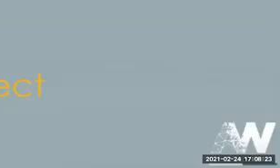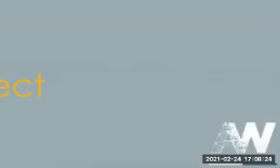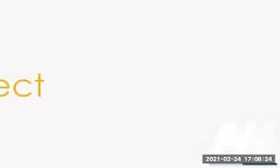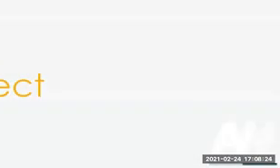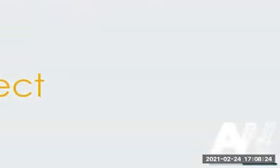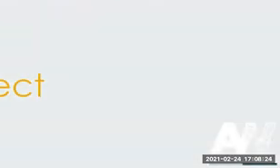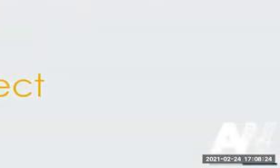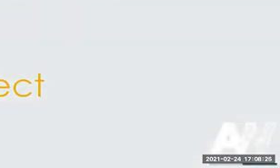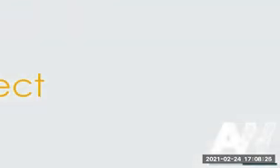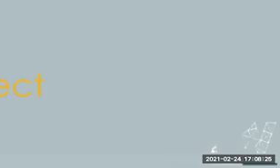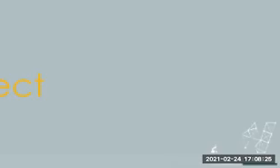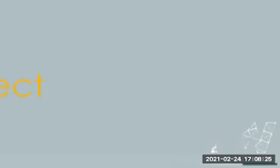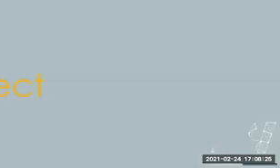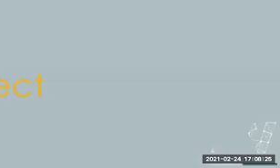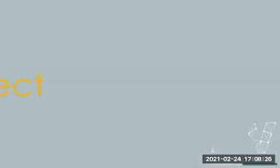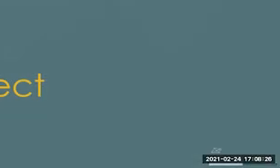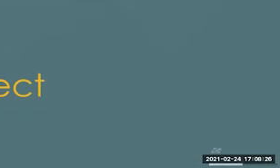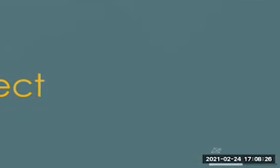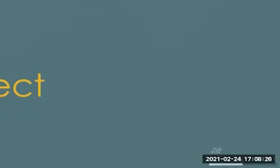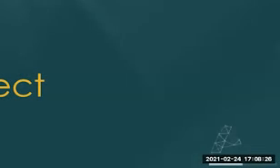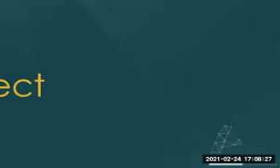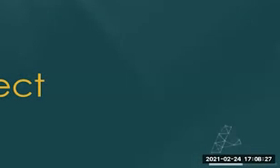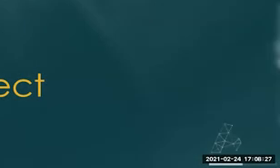design helps to set up and protect the immersion